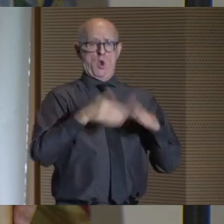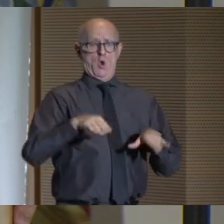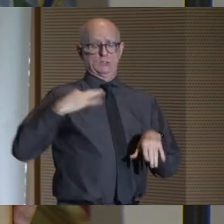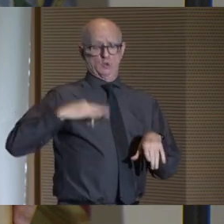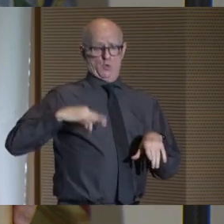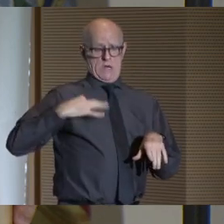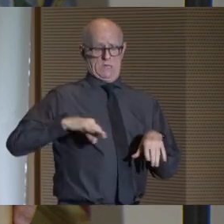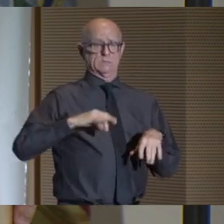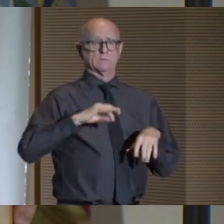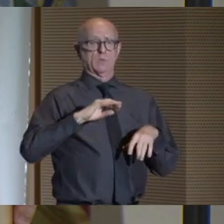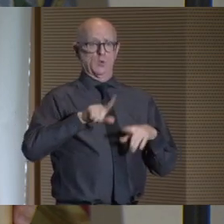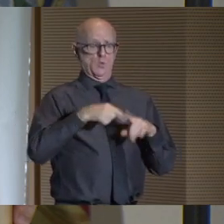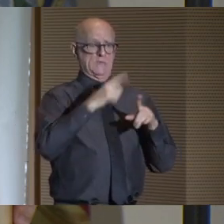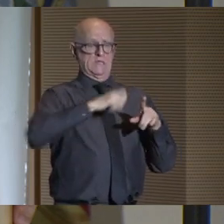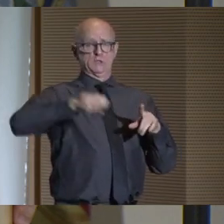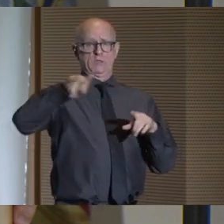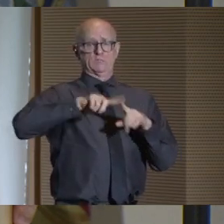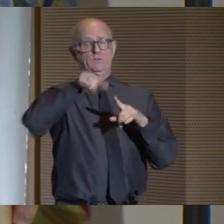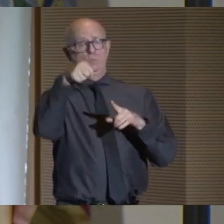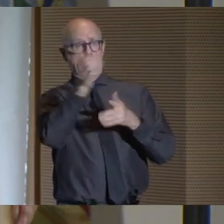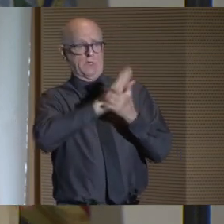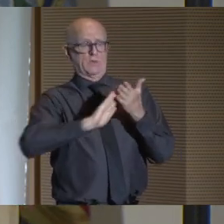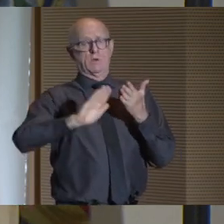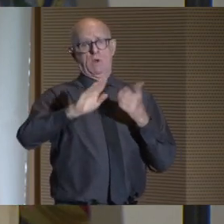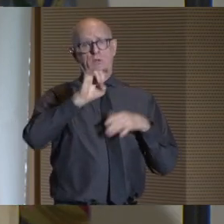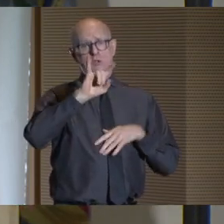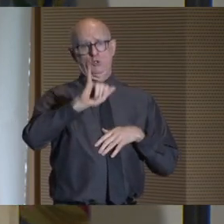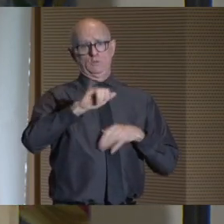earned in a major when they move between CUNY colleges.